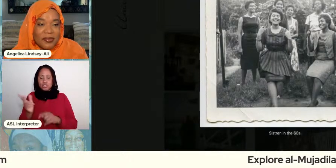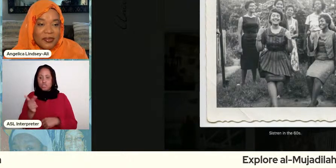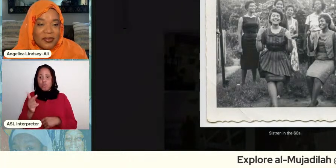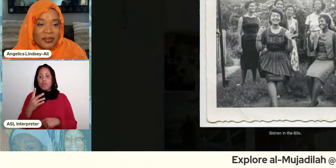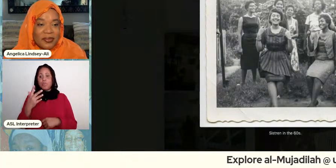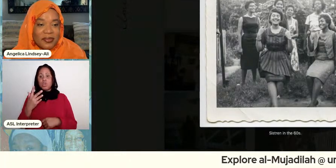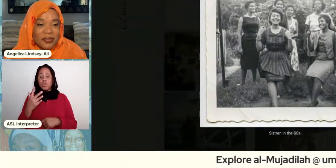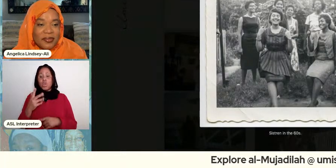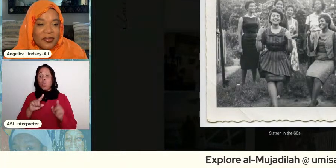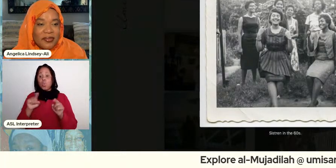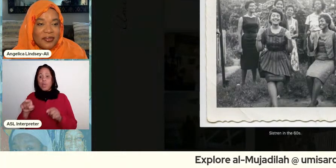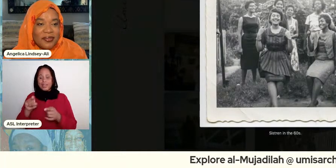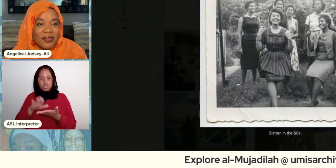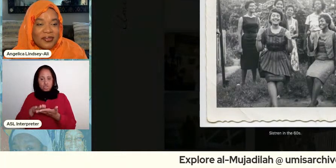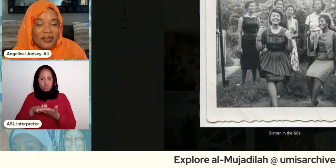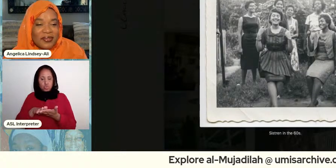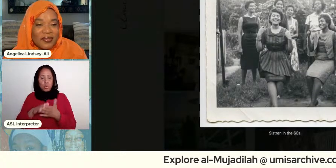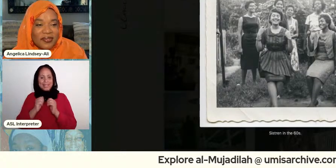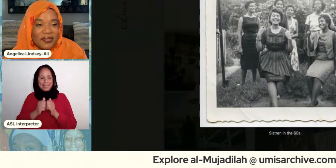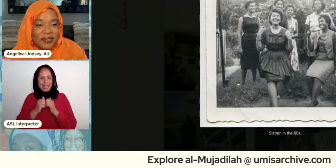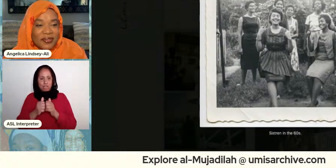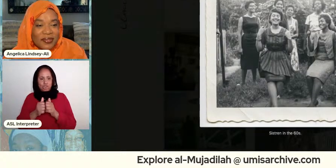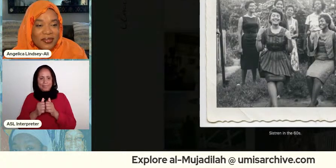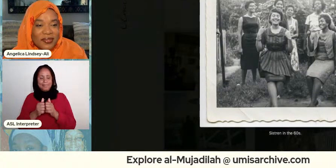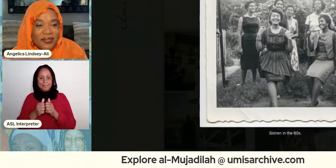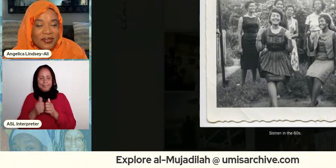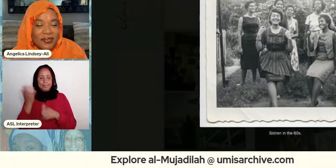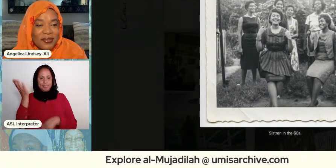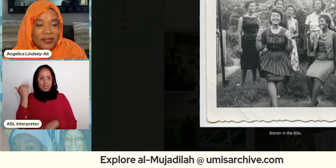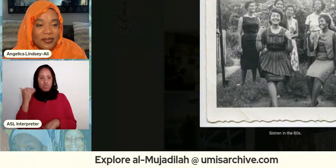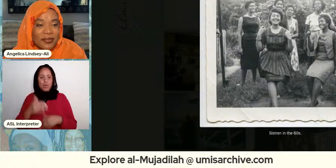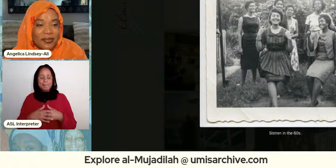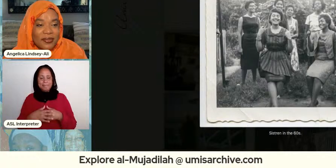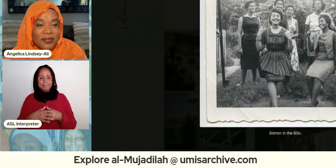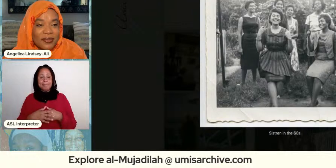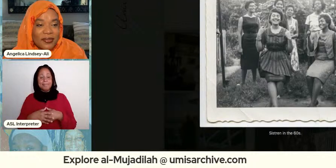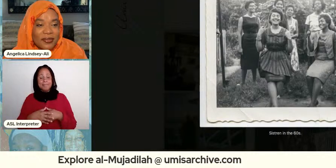i think was the name of high school they went together right and that would have been in the